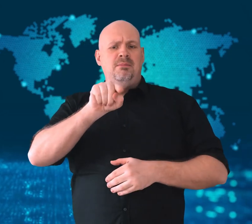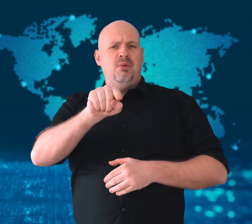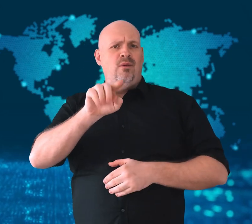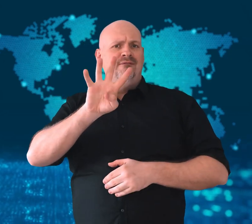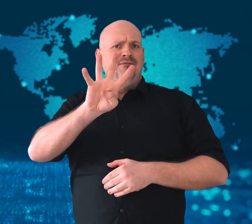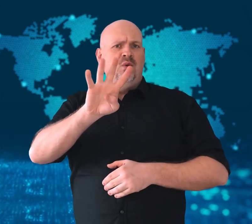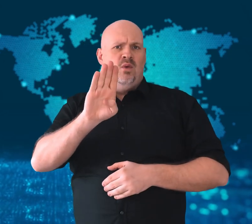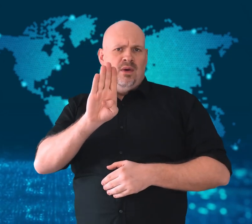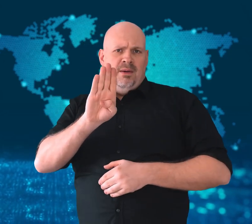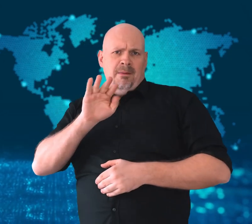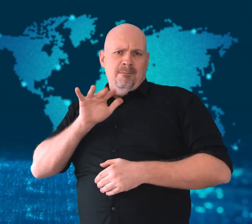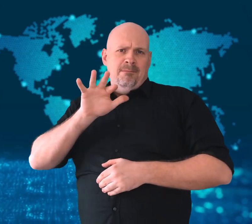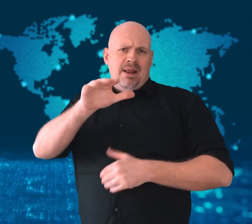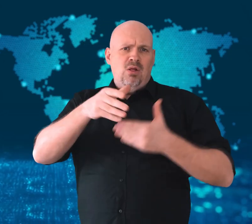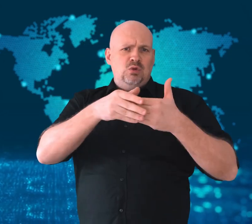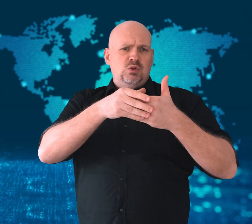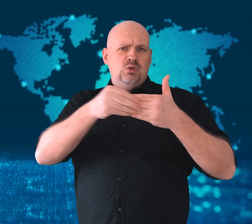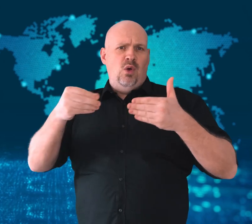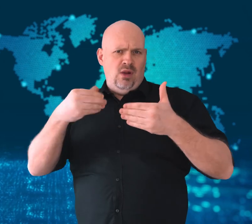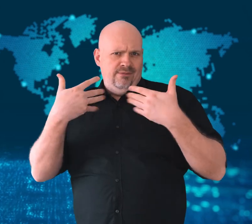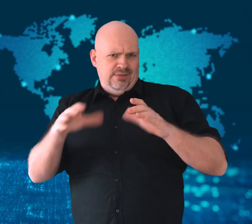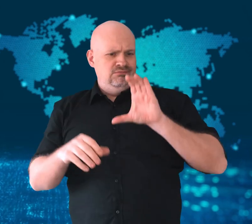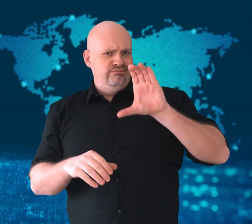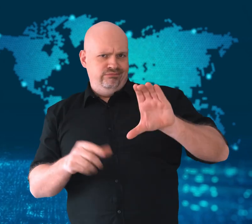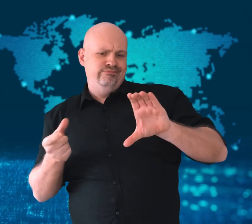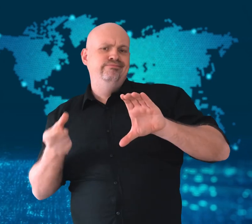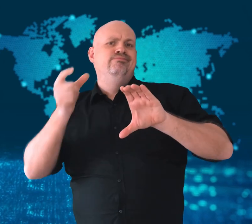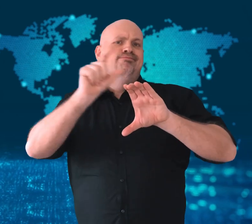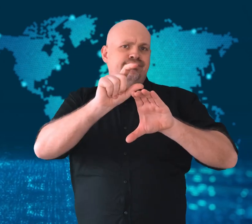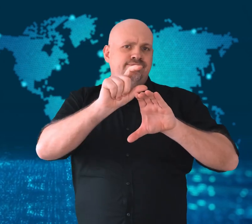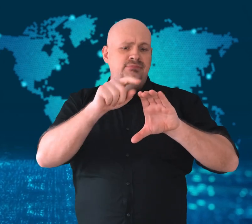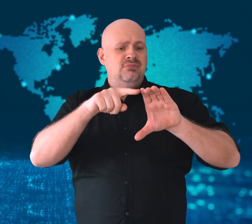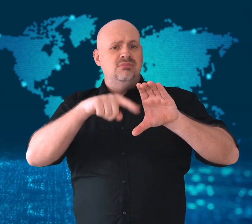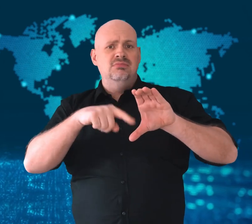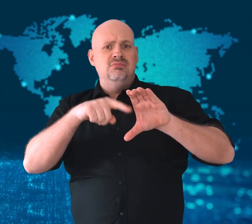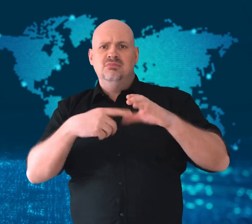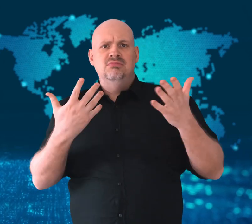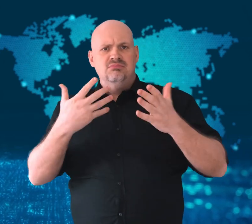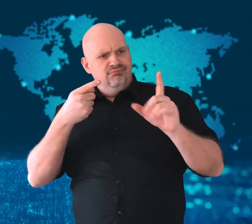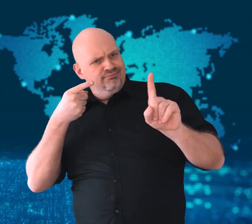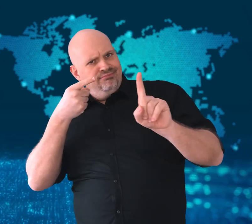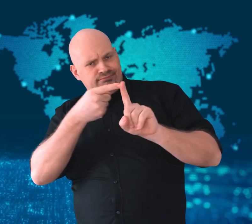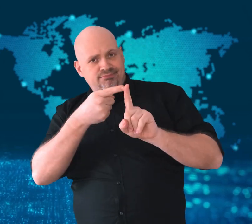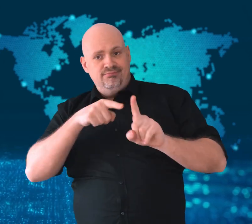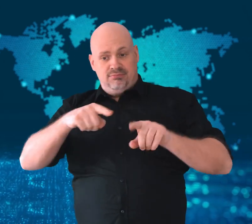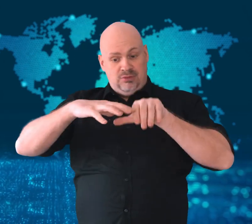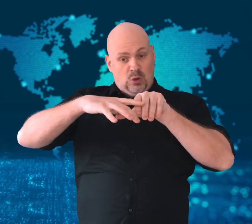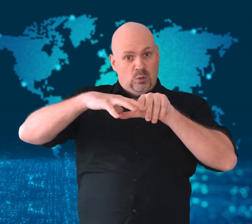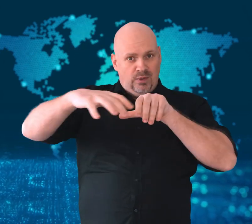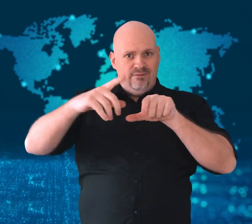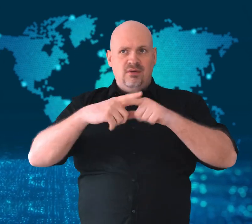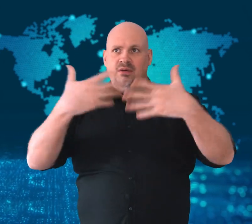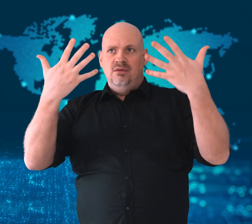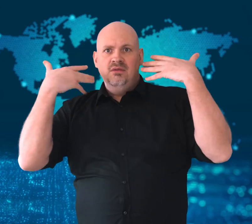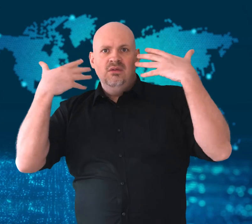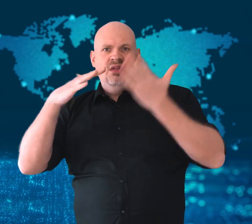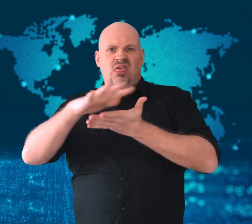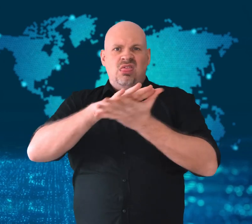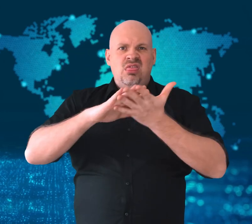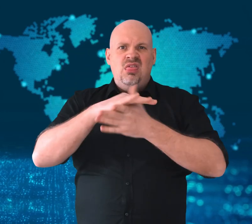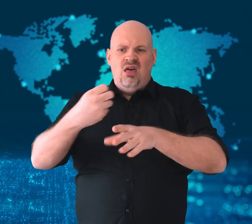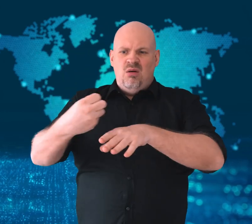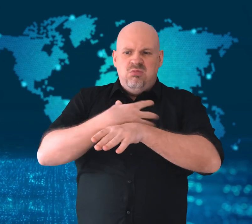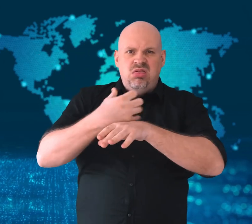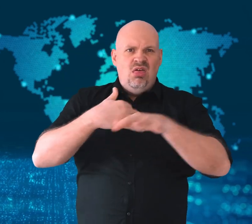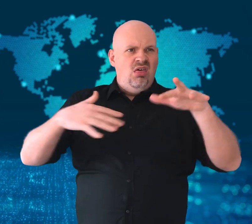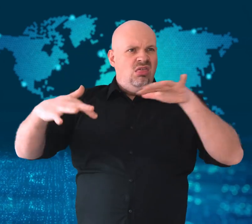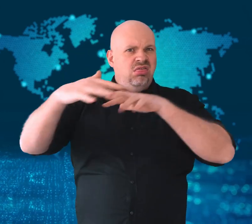already pledged to protect the reef from environmental threats in